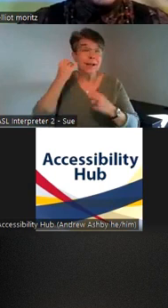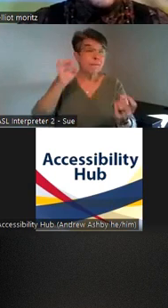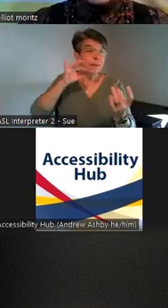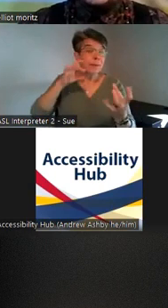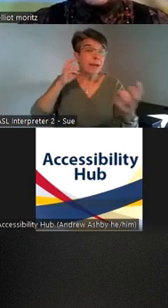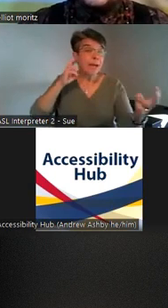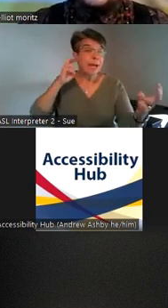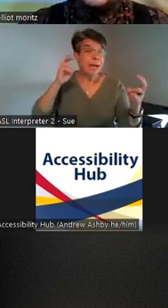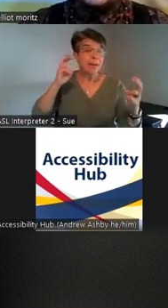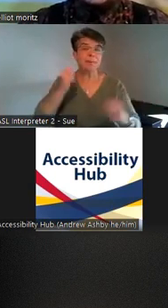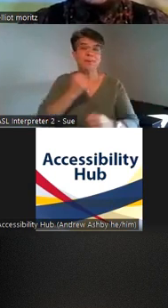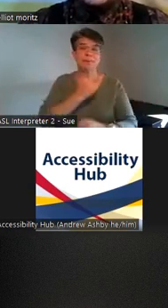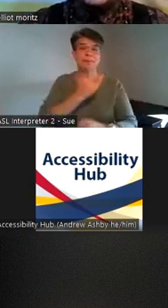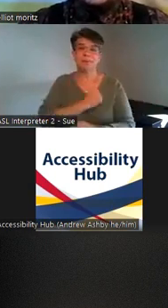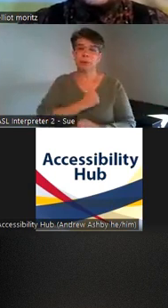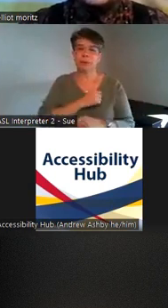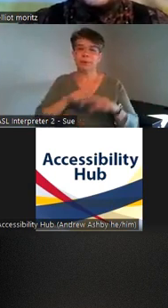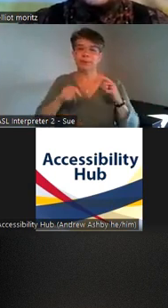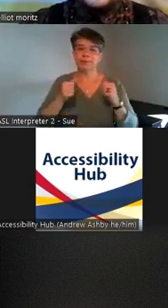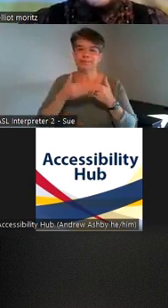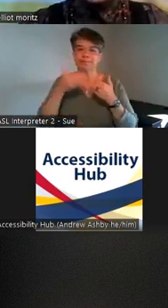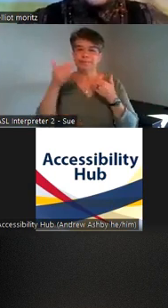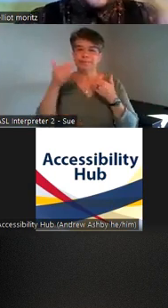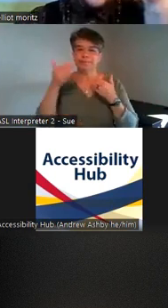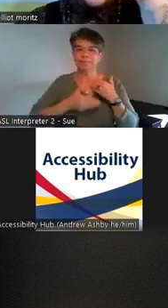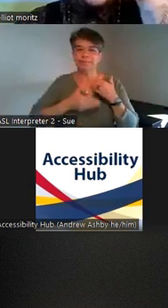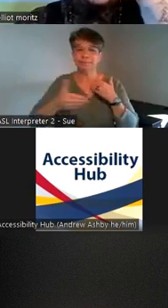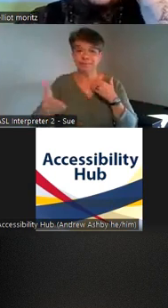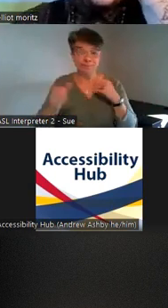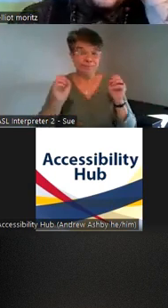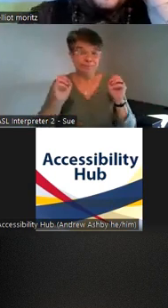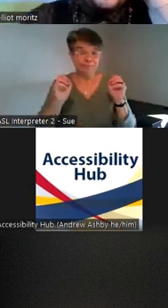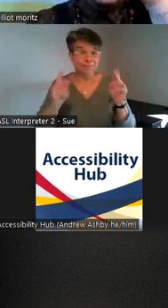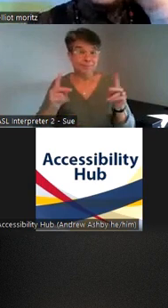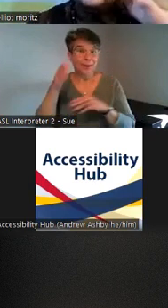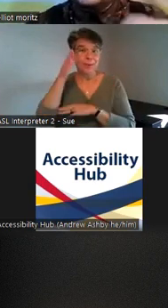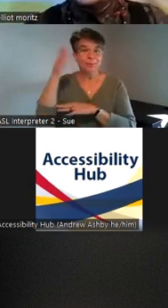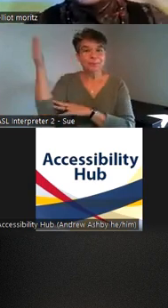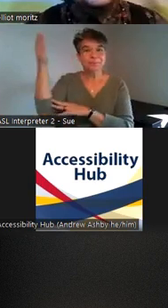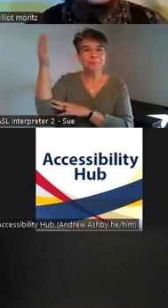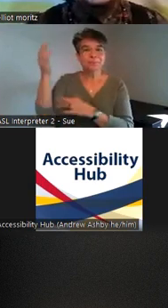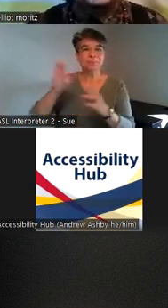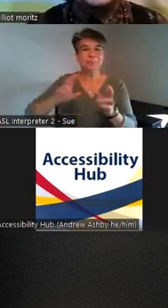and yeah so let's get um this sort of presentation going um first of all I'd love to just introduce